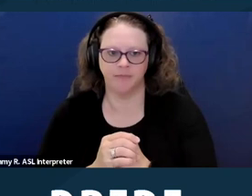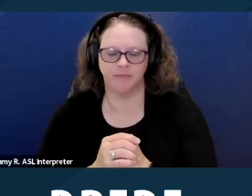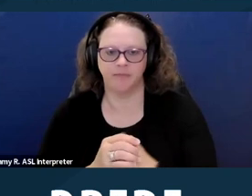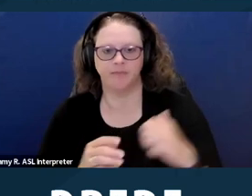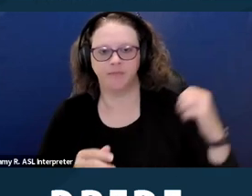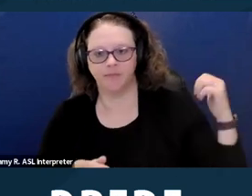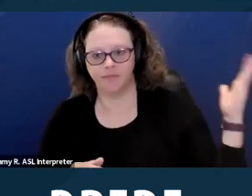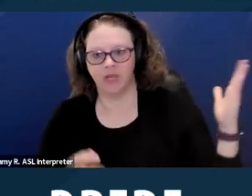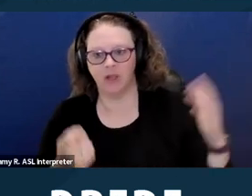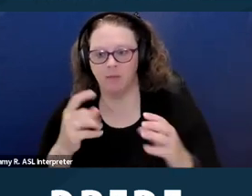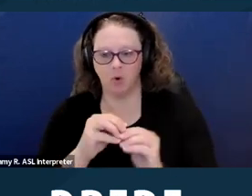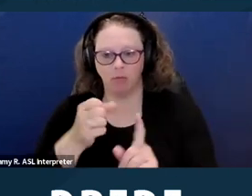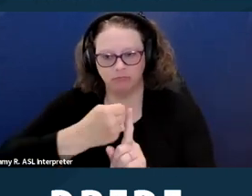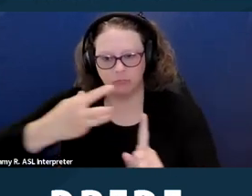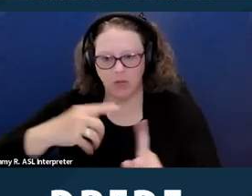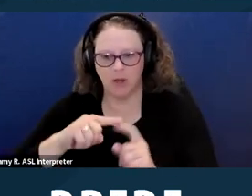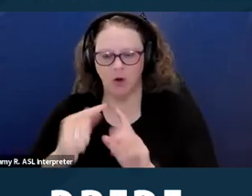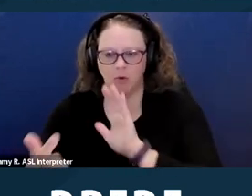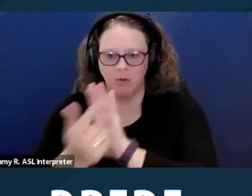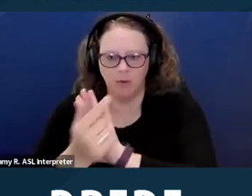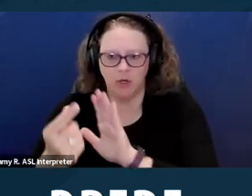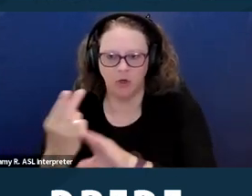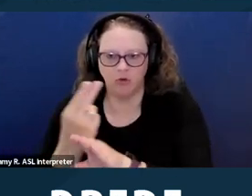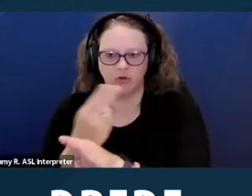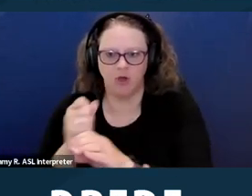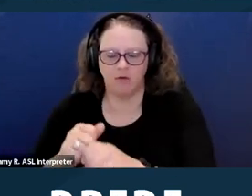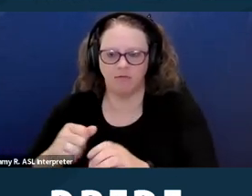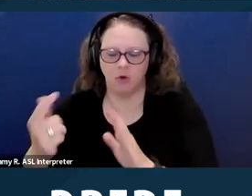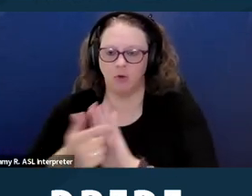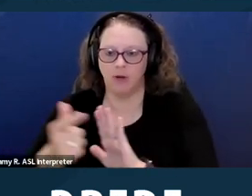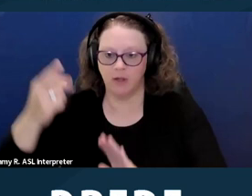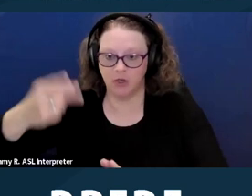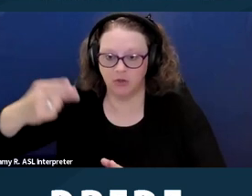And a little bit more detail about the prohibited uses of criminal history information. I'm going to pause for a minute